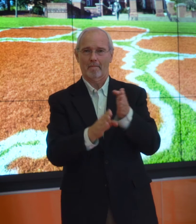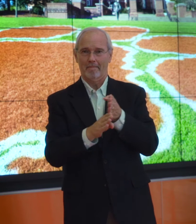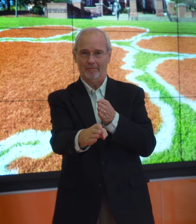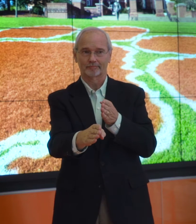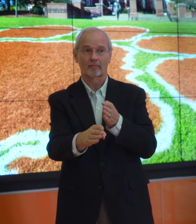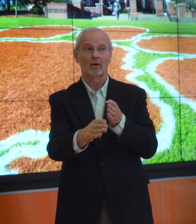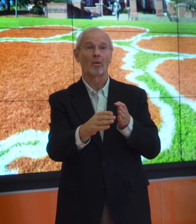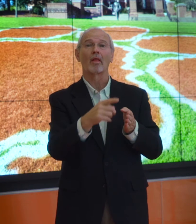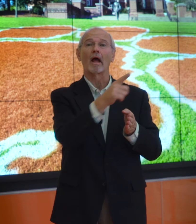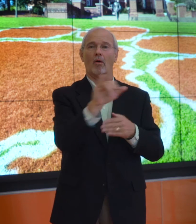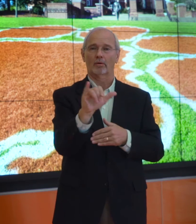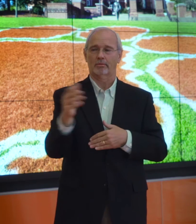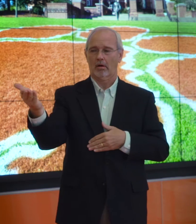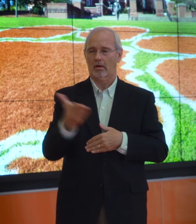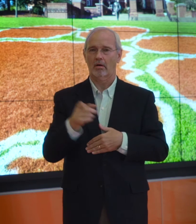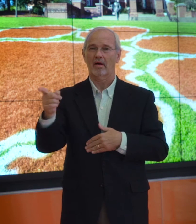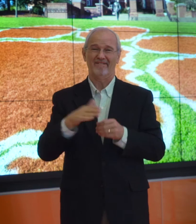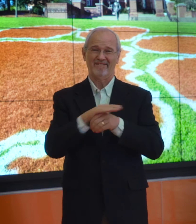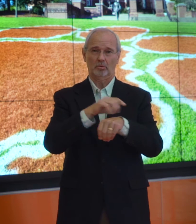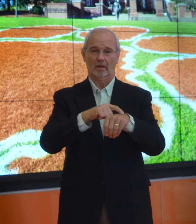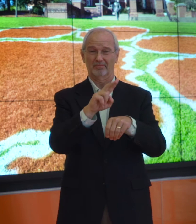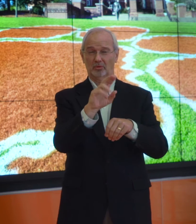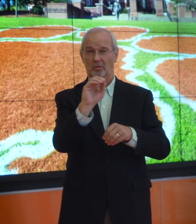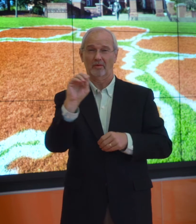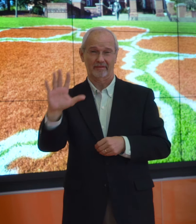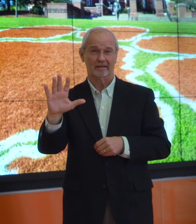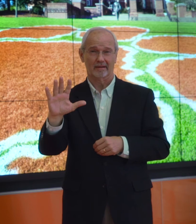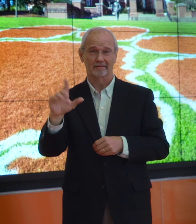We now offered a minor and they hired her fulltime in 2005.